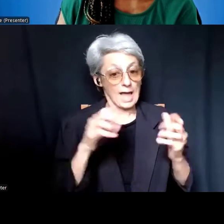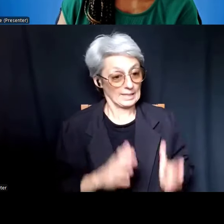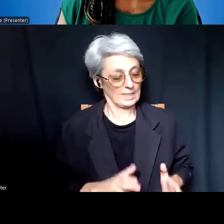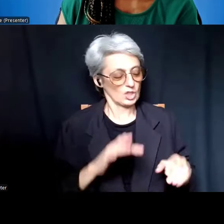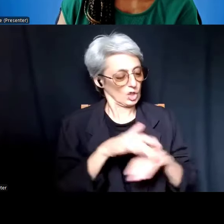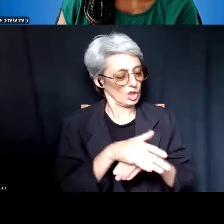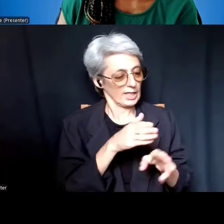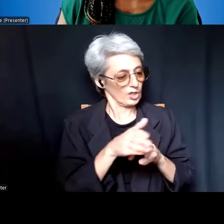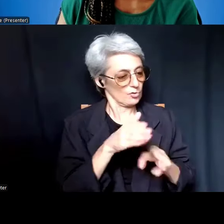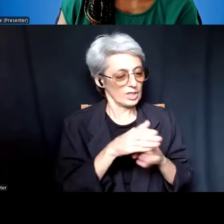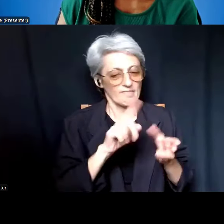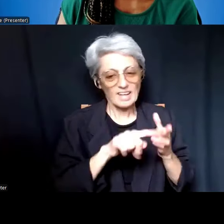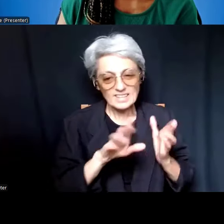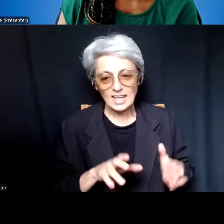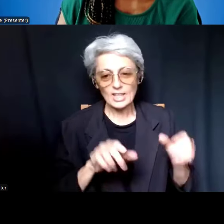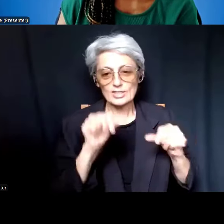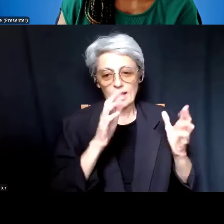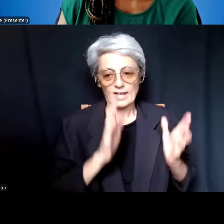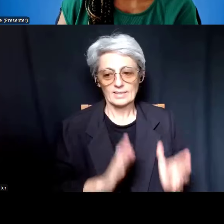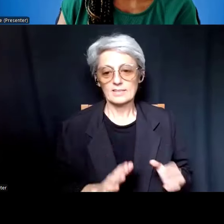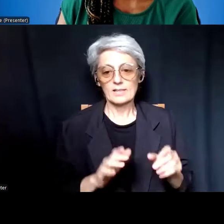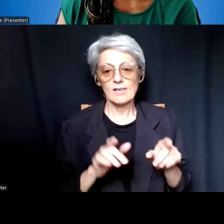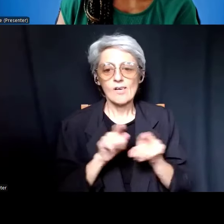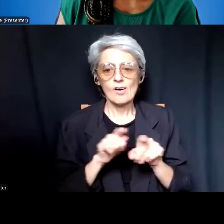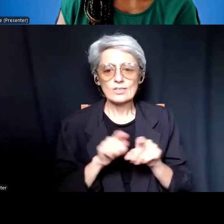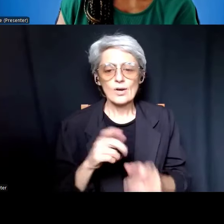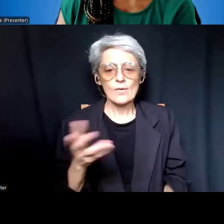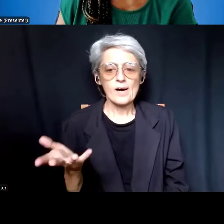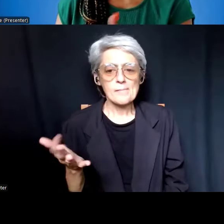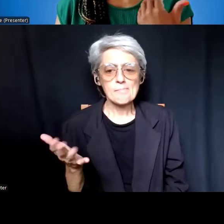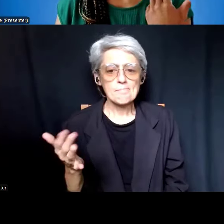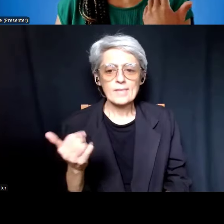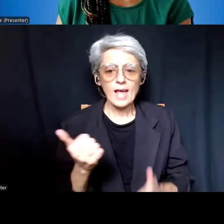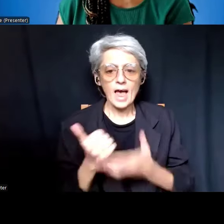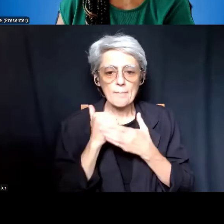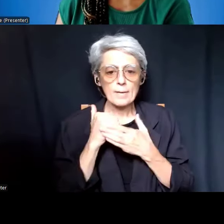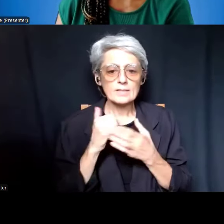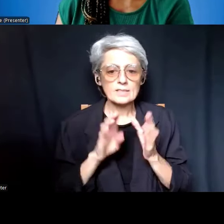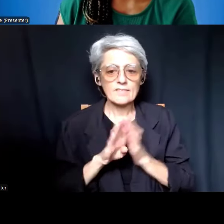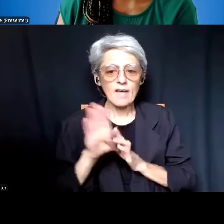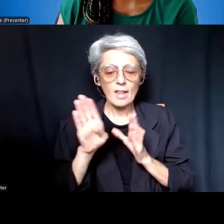also helping us to develop changes for the training grants